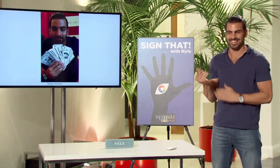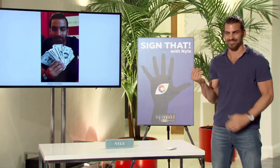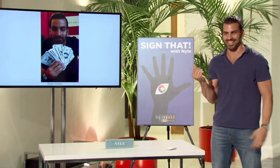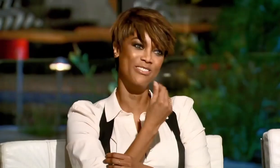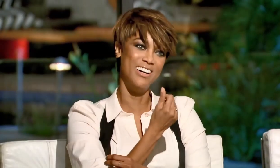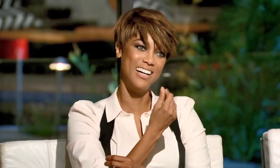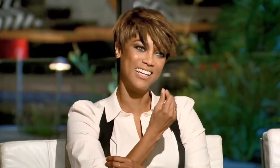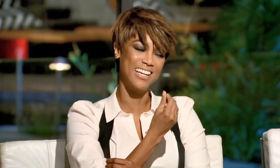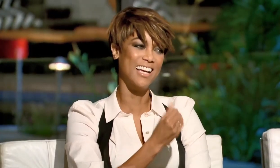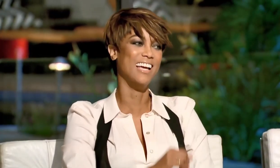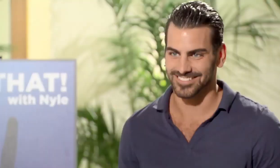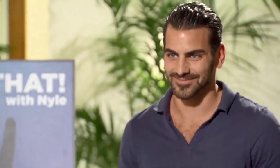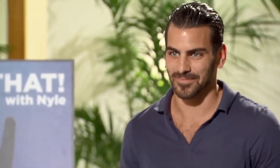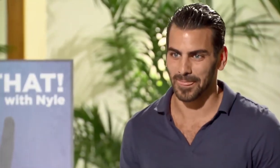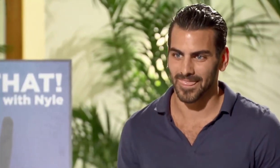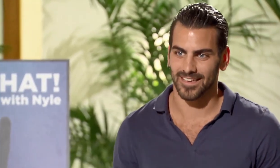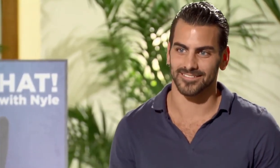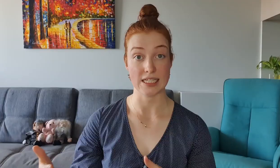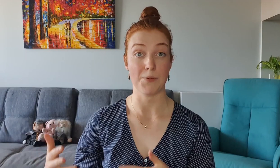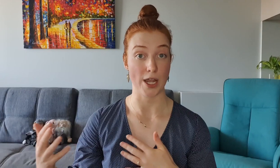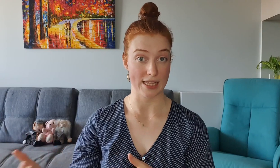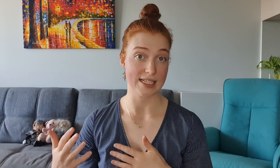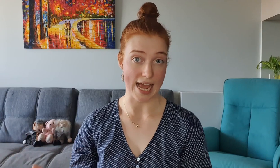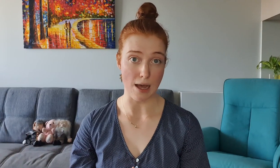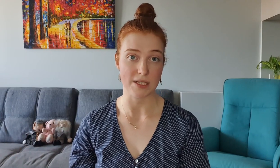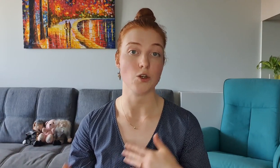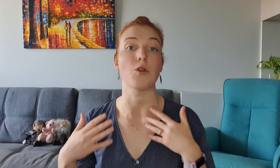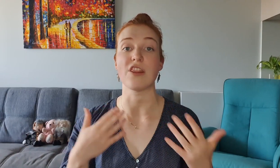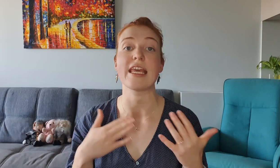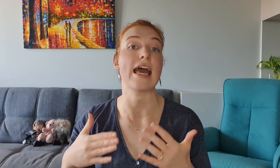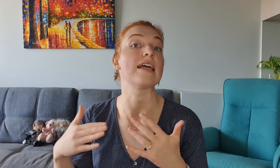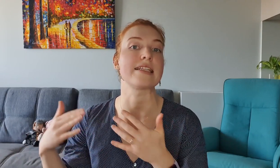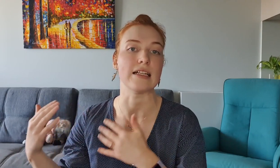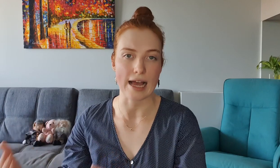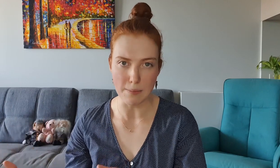Dope money Nyle did actually end up creating this app, it's called The ASL App